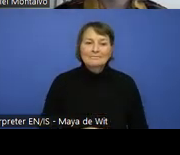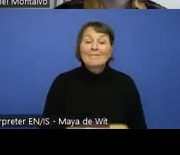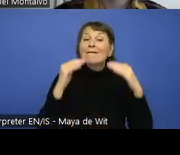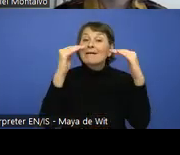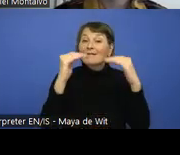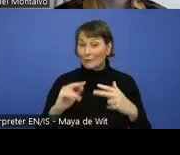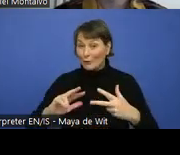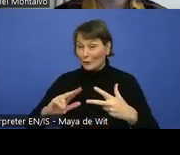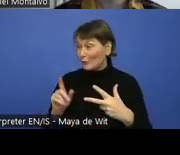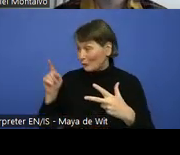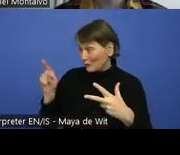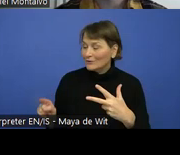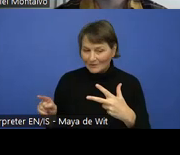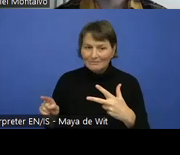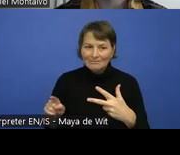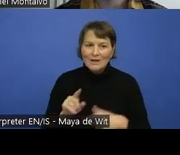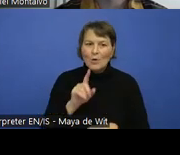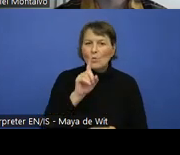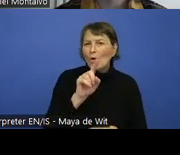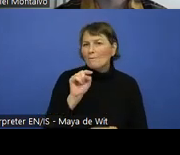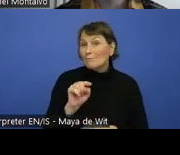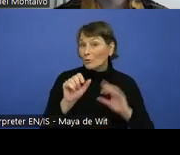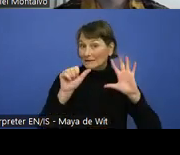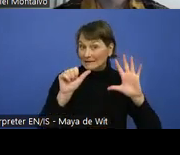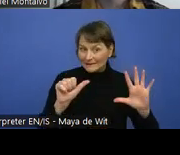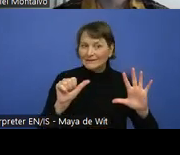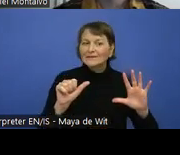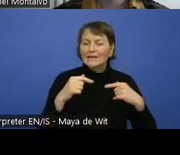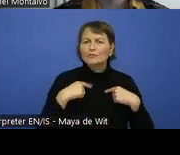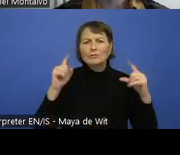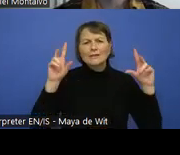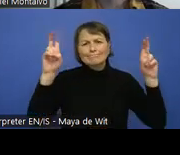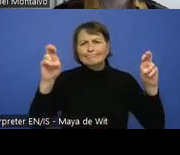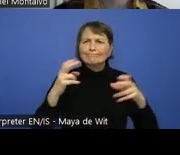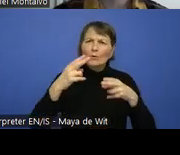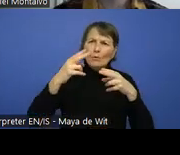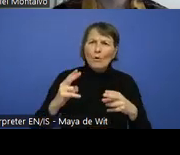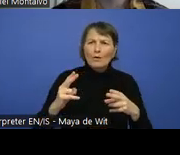In 1.6, that's create accessible single applications.